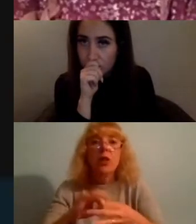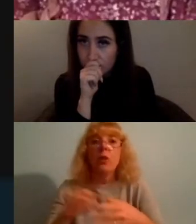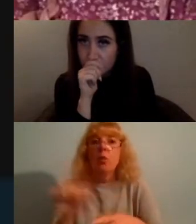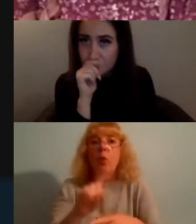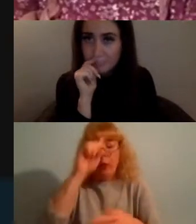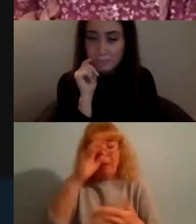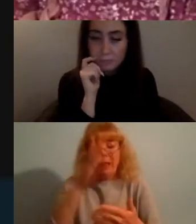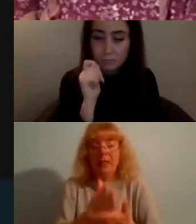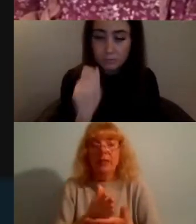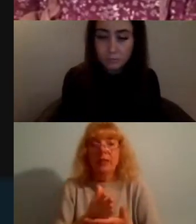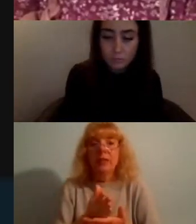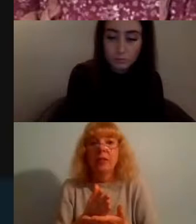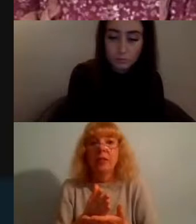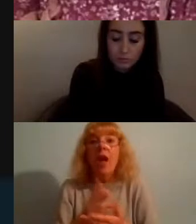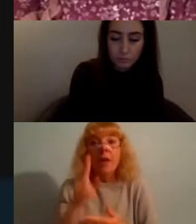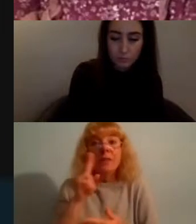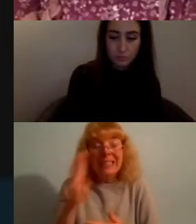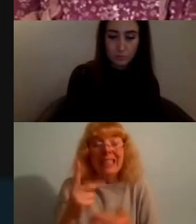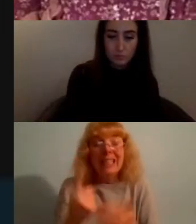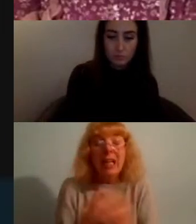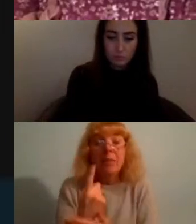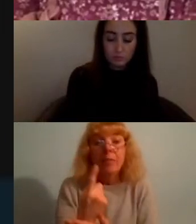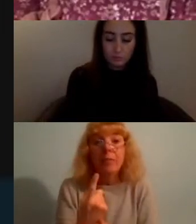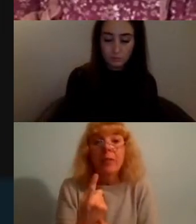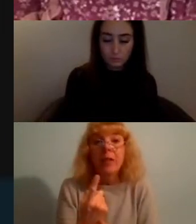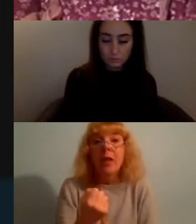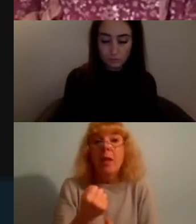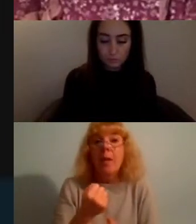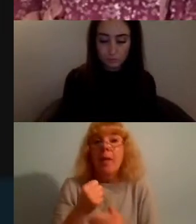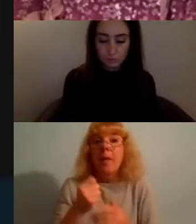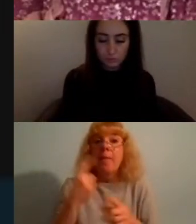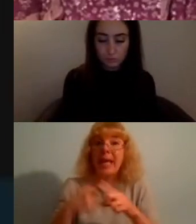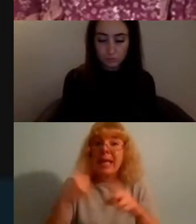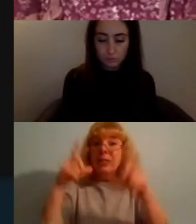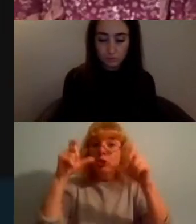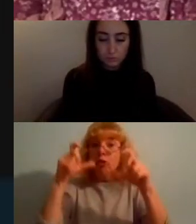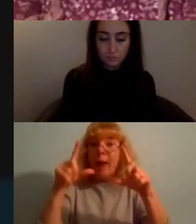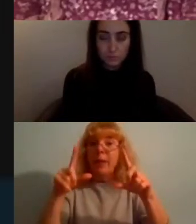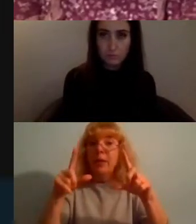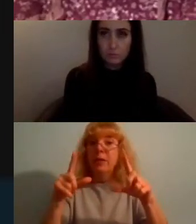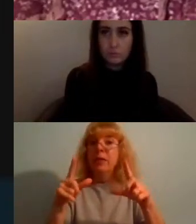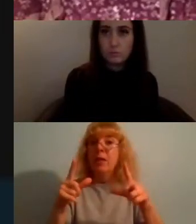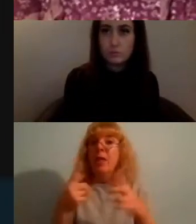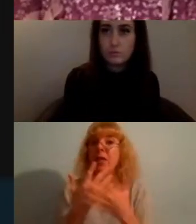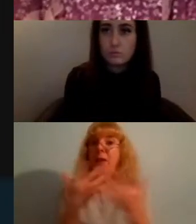and i've seen it firsthand my following on instagram has grown by about 20 000 in the